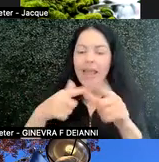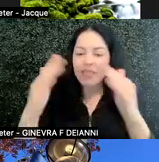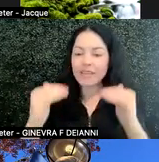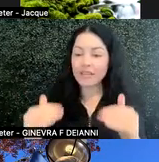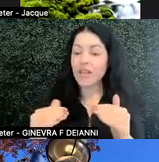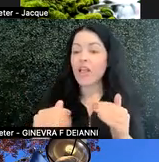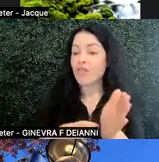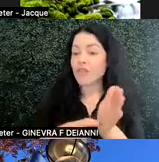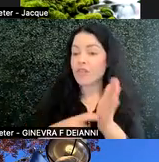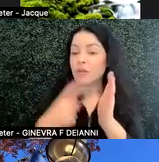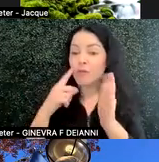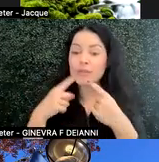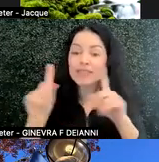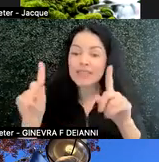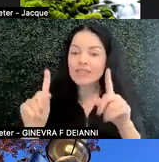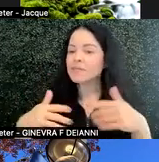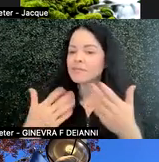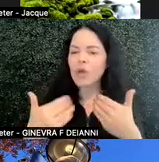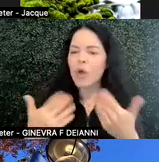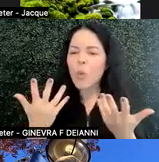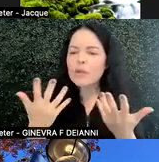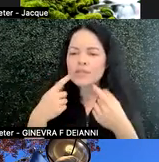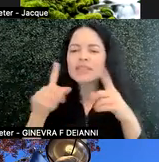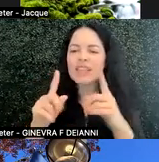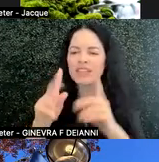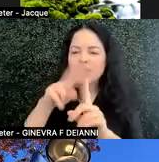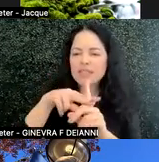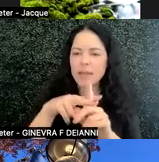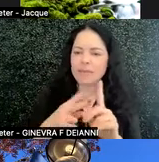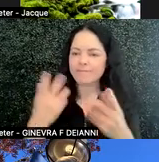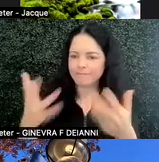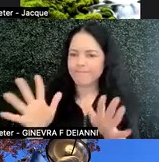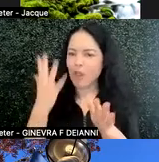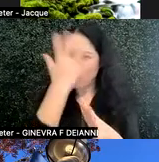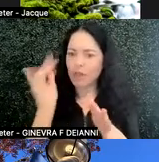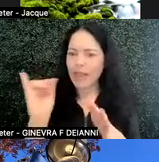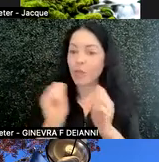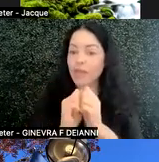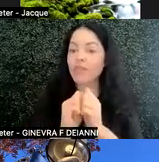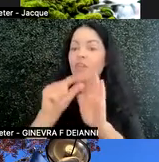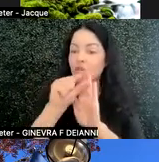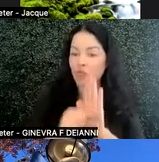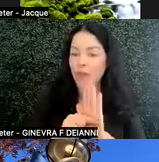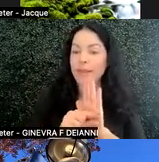What does a well-done assignment look like with a specific grading rubric? So that the students know how to get full points if they want